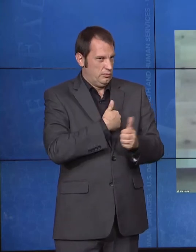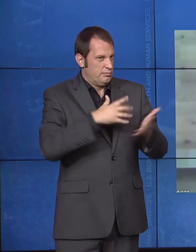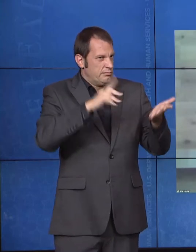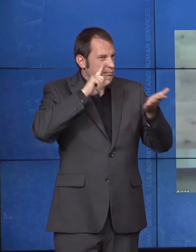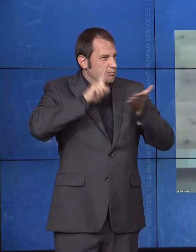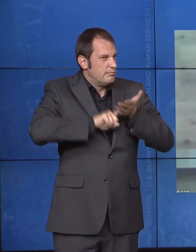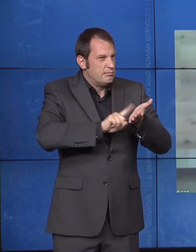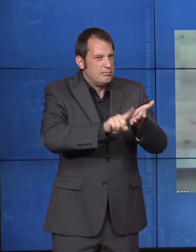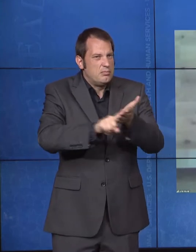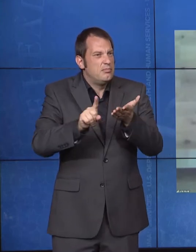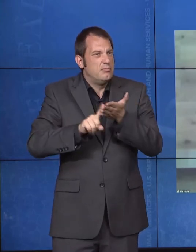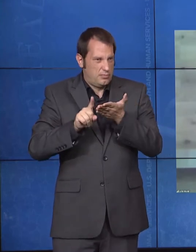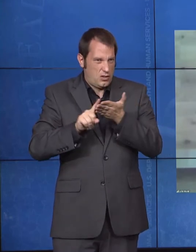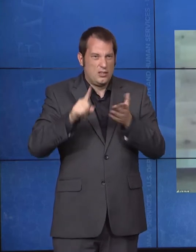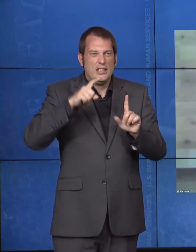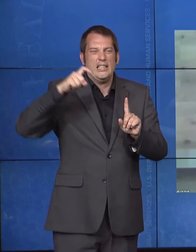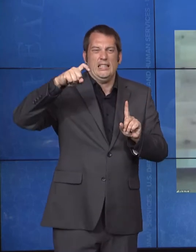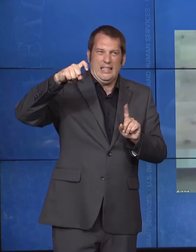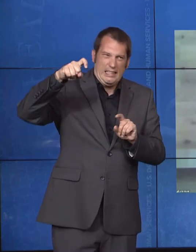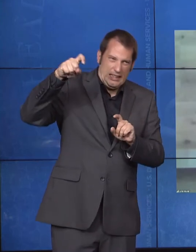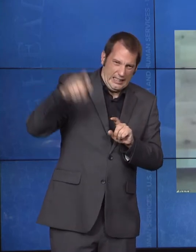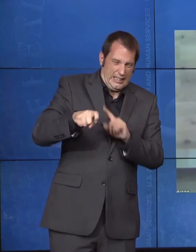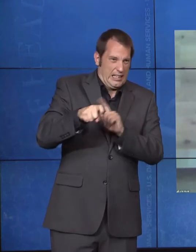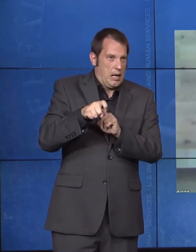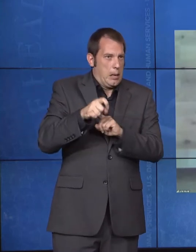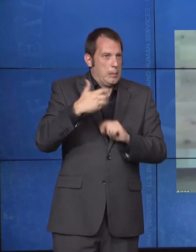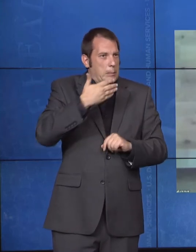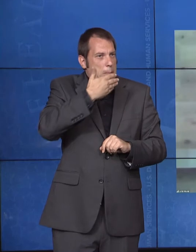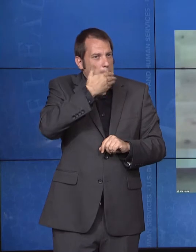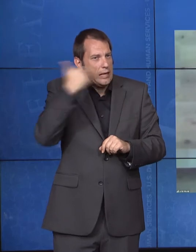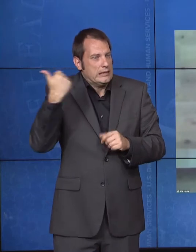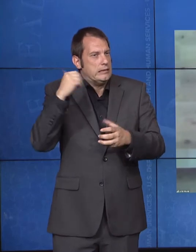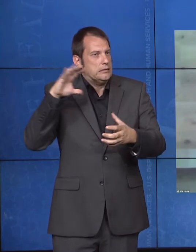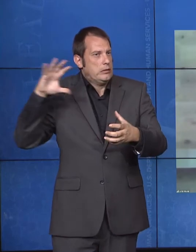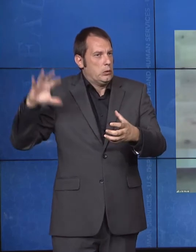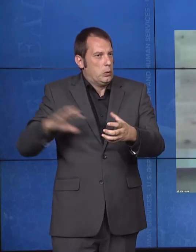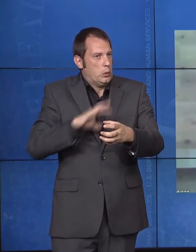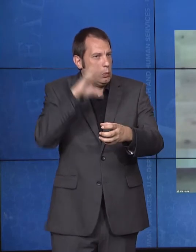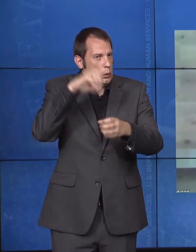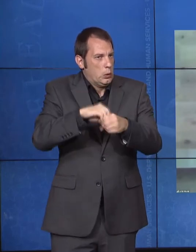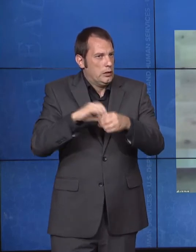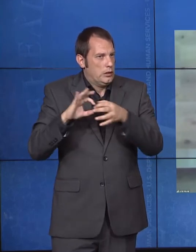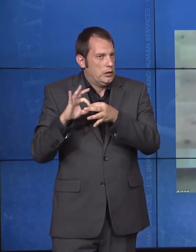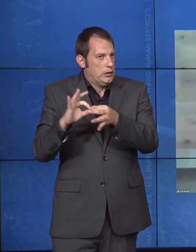integrate and coordinate systems that support children with disabilities. And that includes